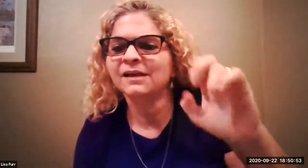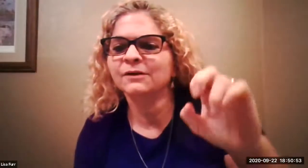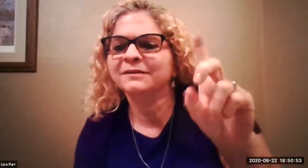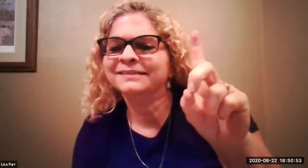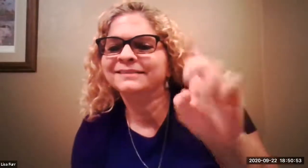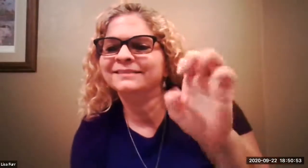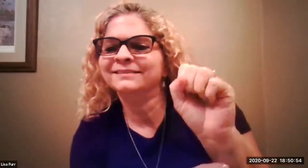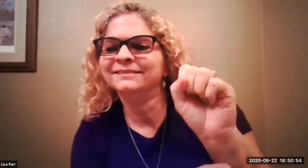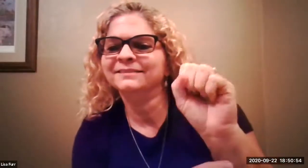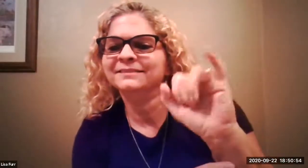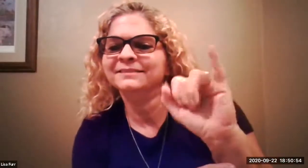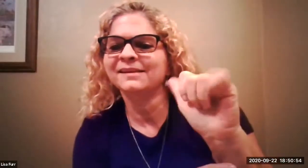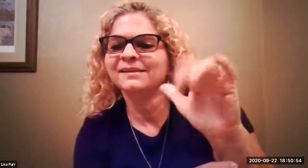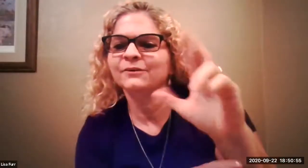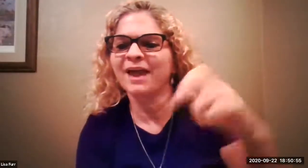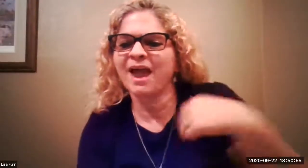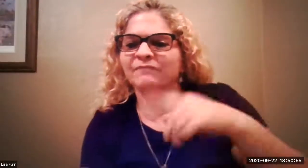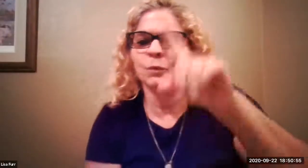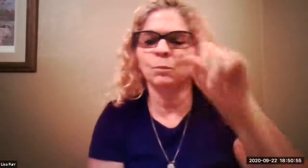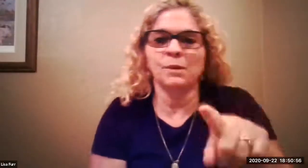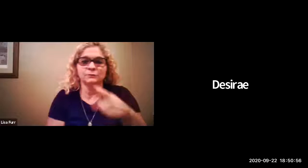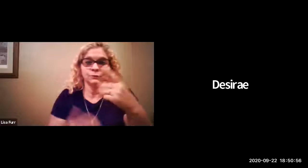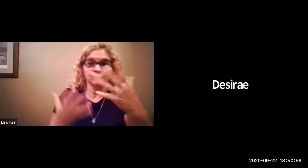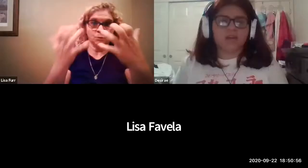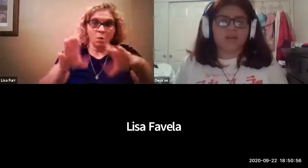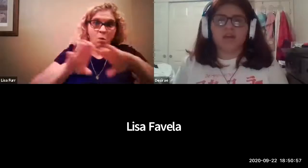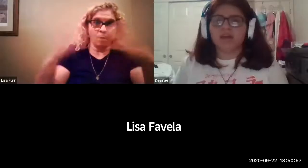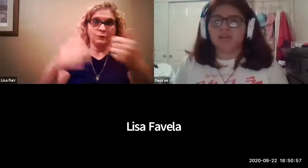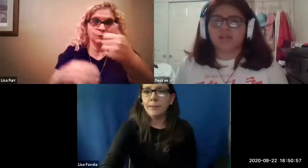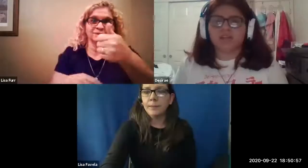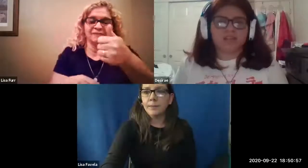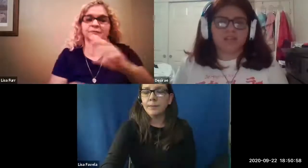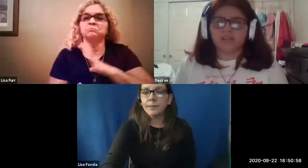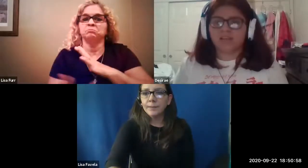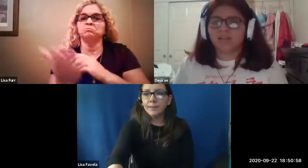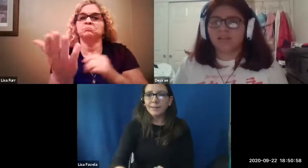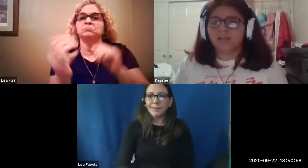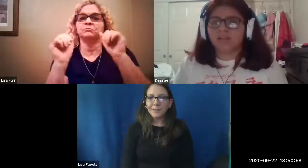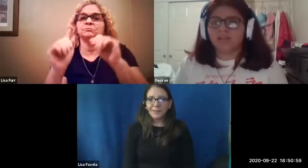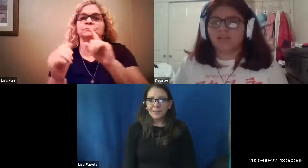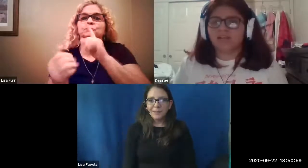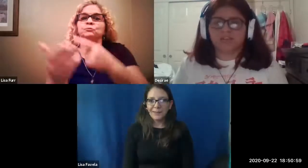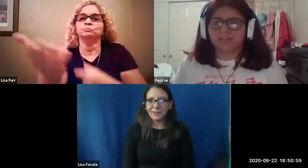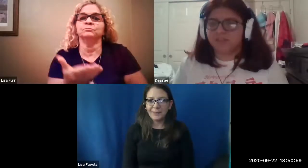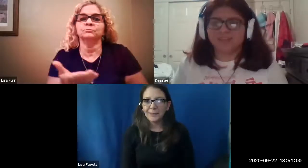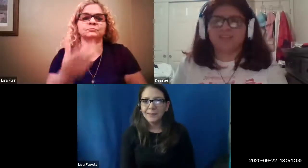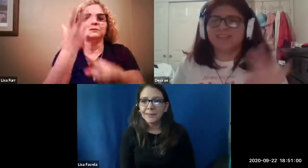uh desiree has a question